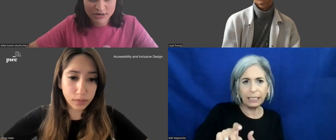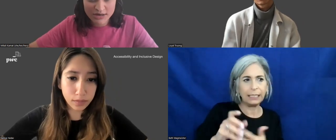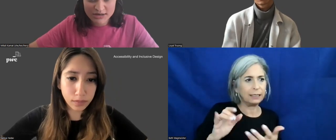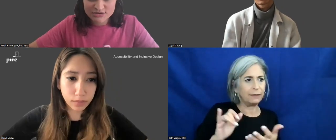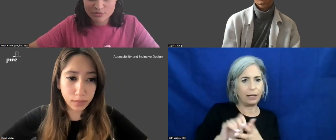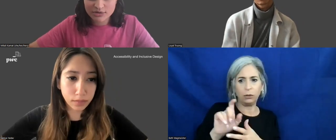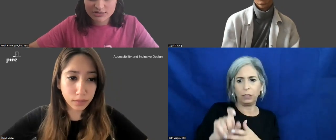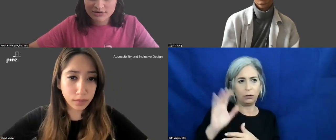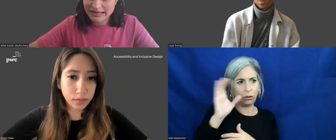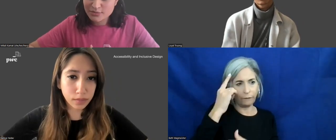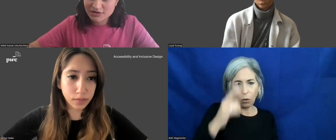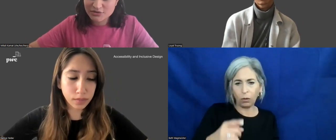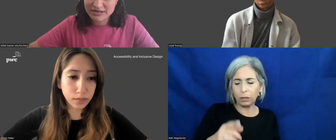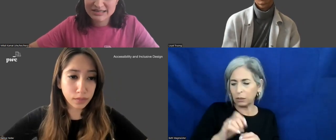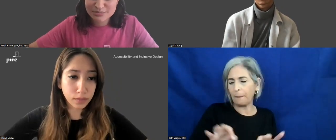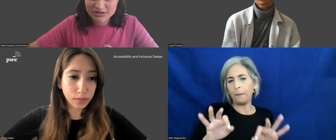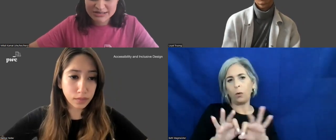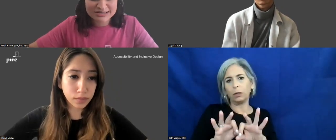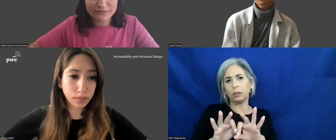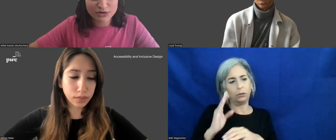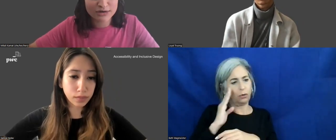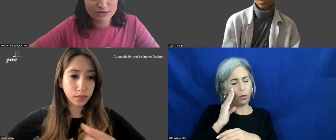for. It is important, accessibility, like we know, it is never 100%,